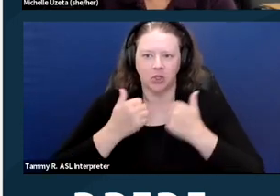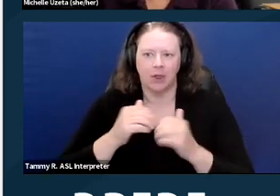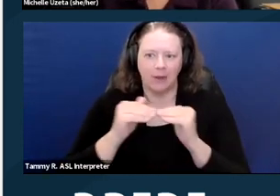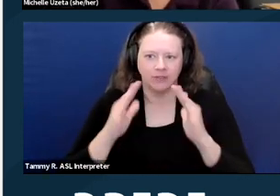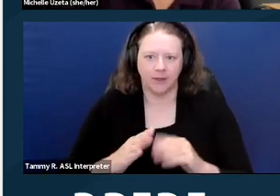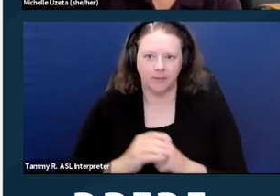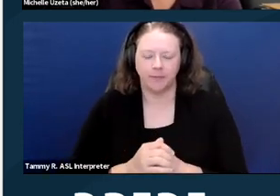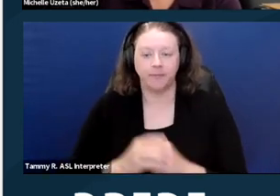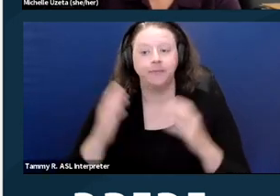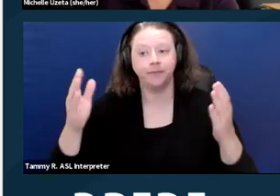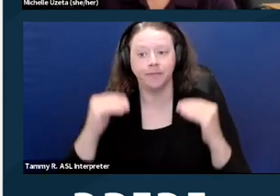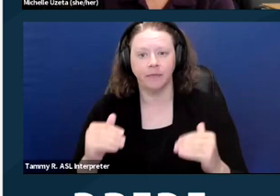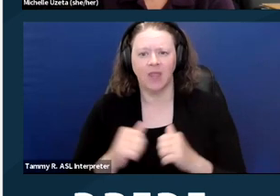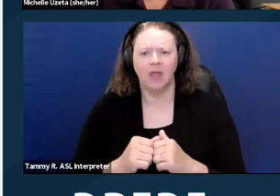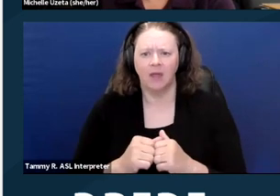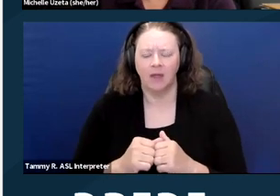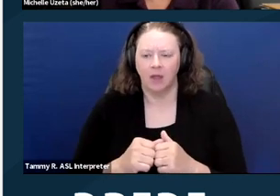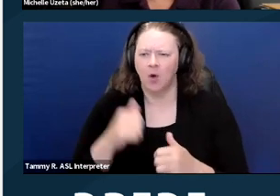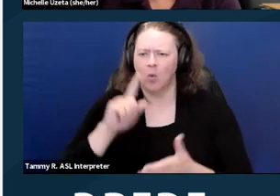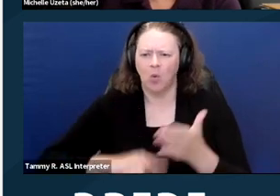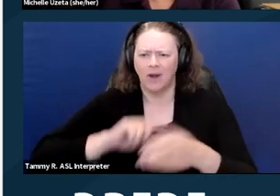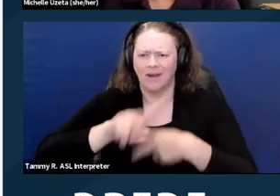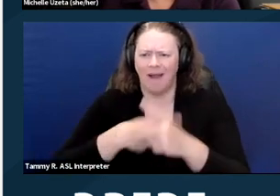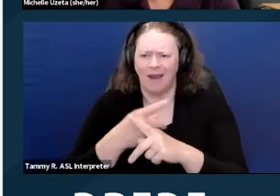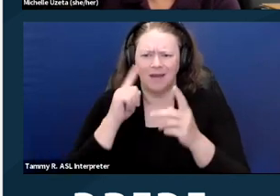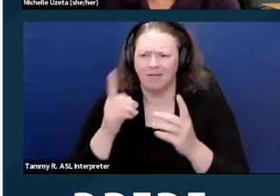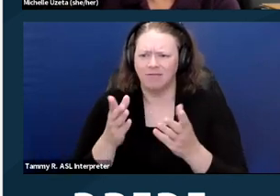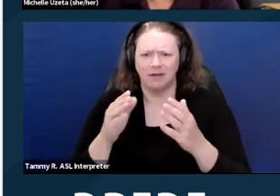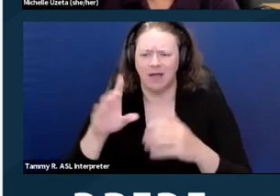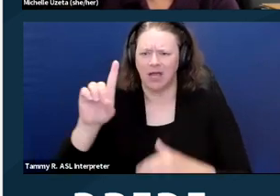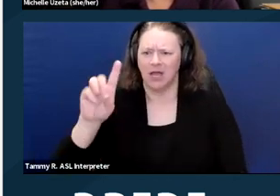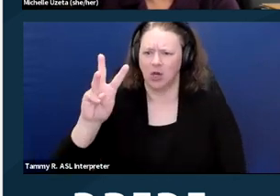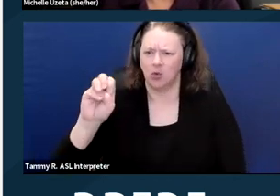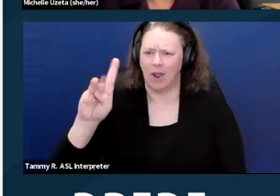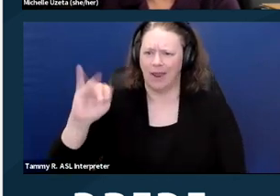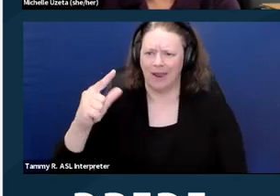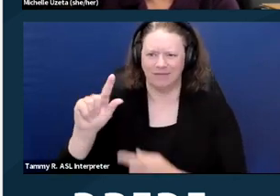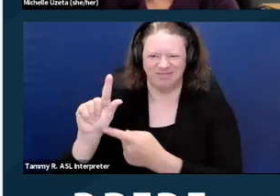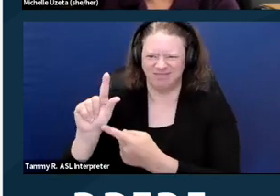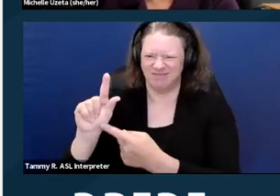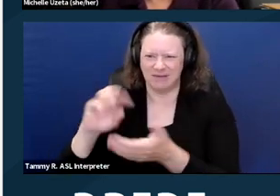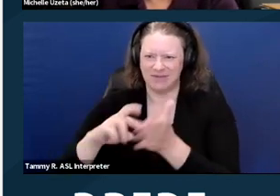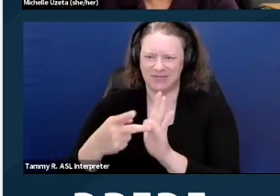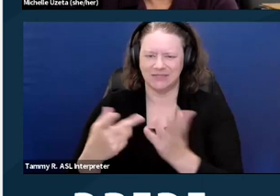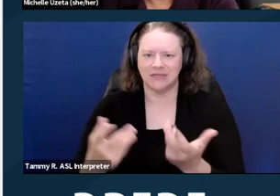The dwellings that are covered are also quite broad. The term dwelling is generally defined as a structure